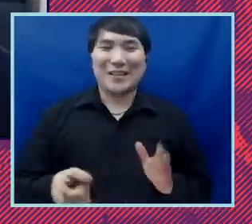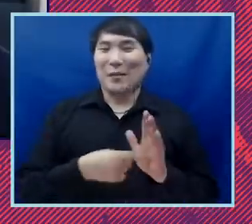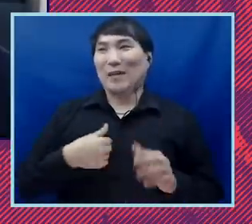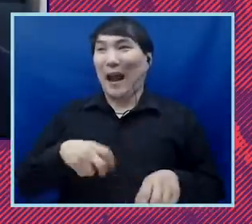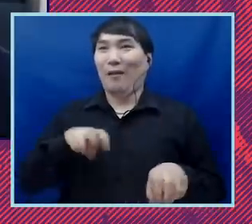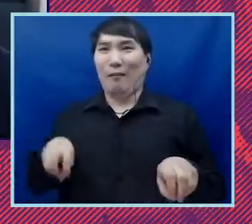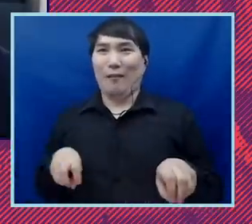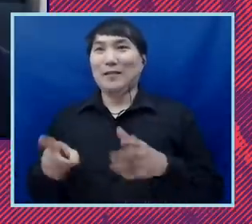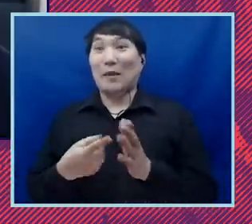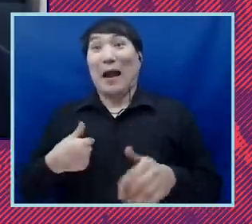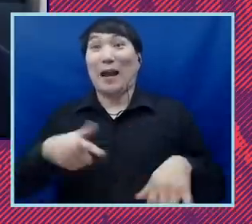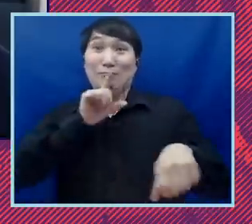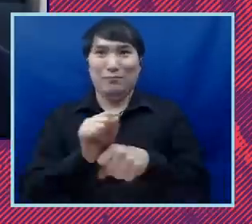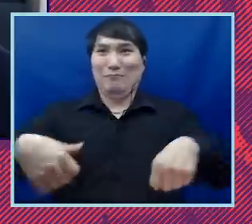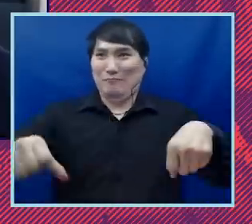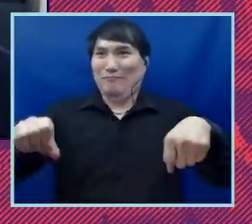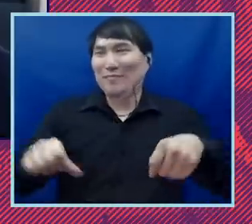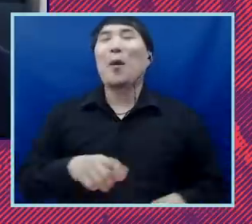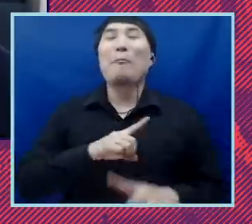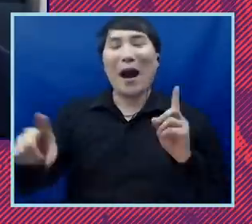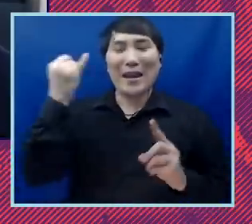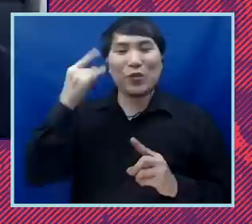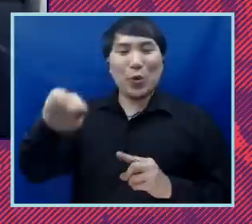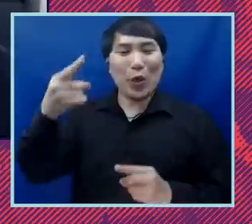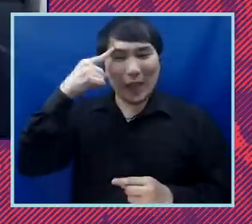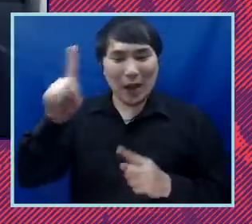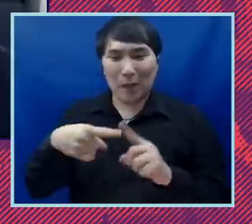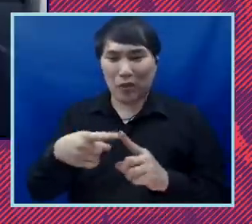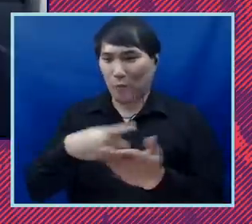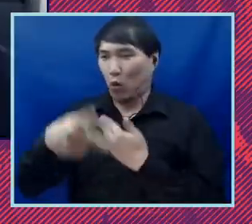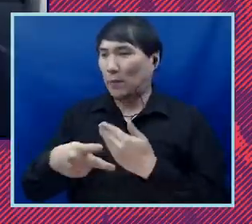I get behind the handlebars. But as we think about systemic equality agenda, when we're driving this